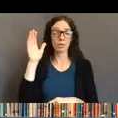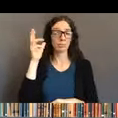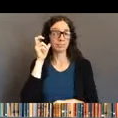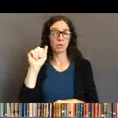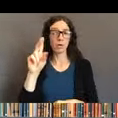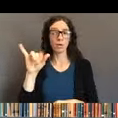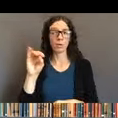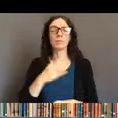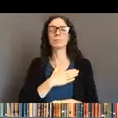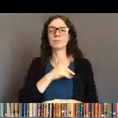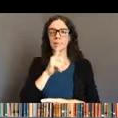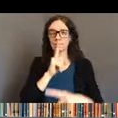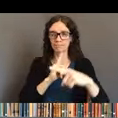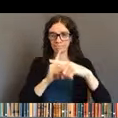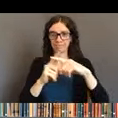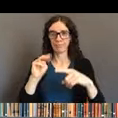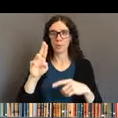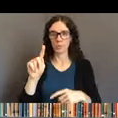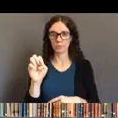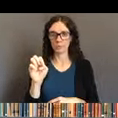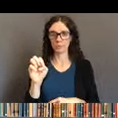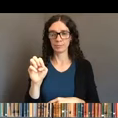if you have a question, please type it into the chat box.